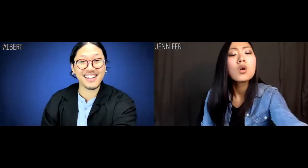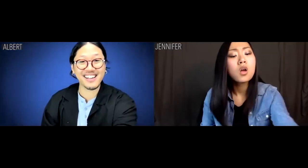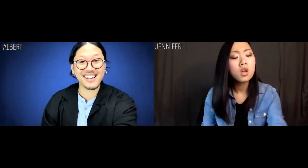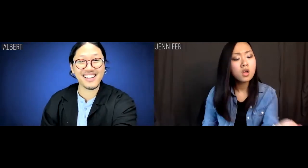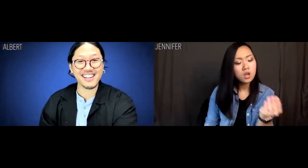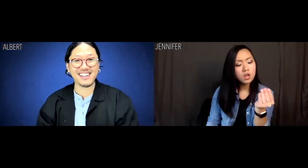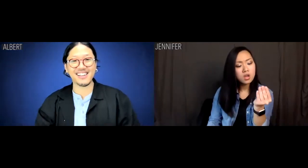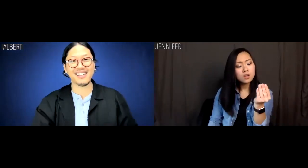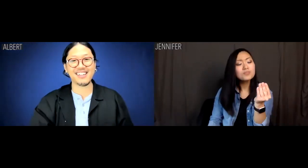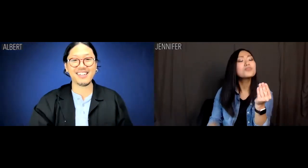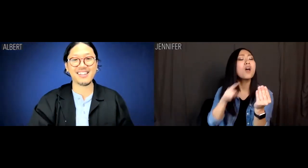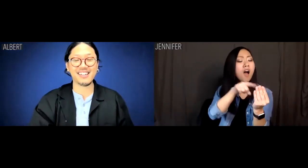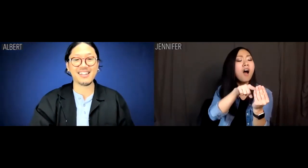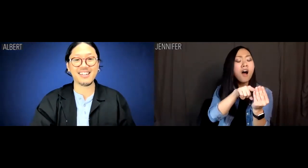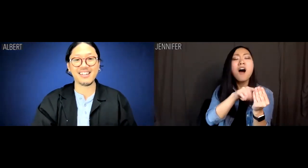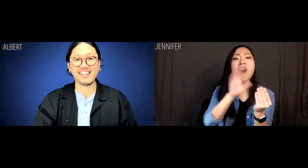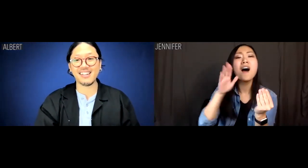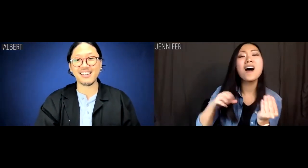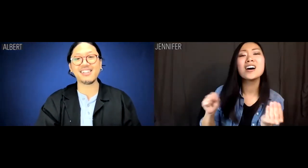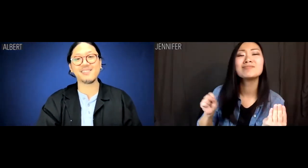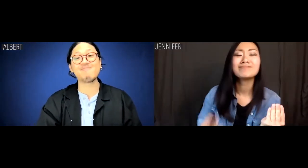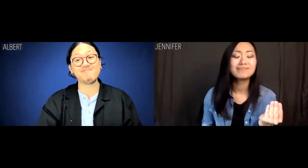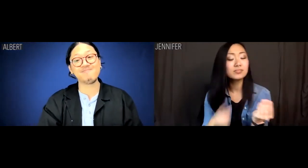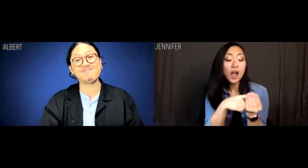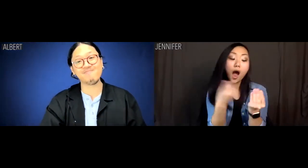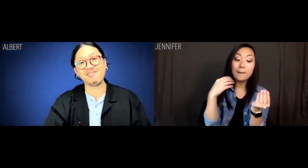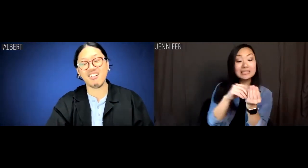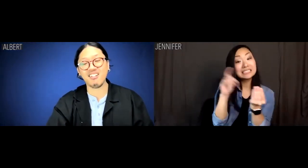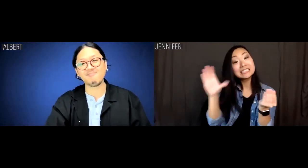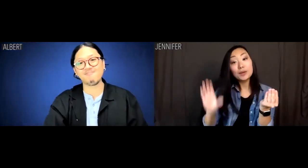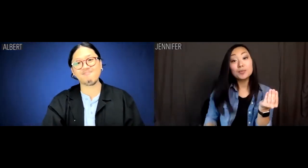Jennifer: Oh, yeah.... Coming in December: